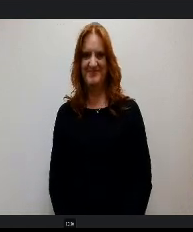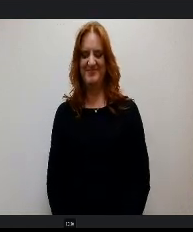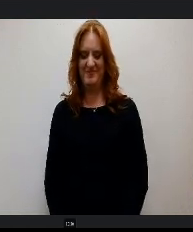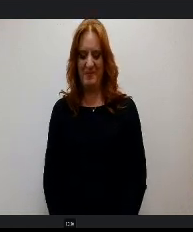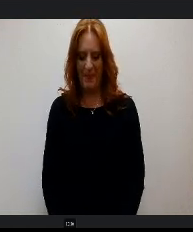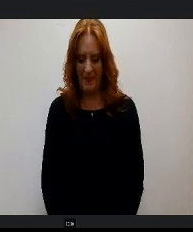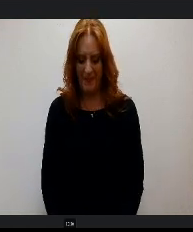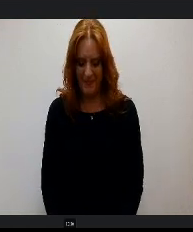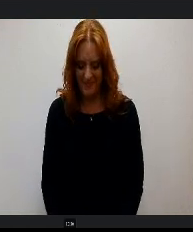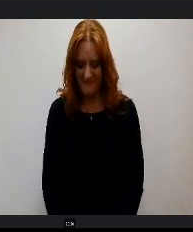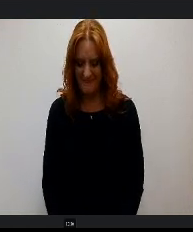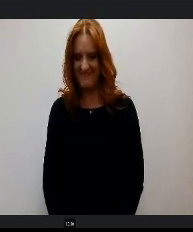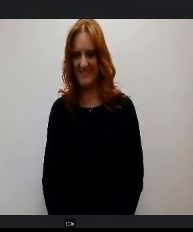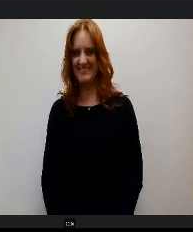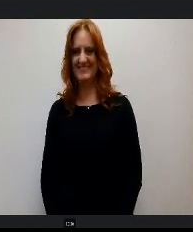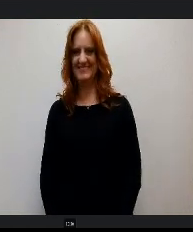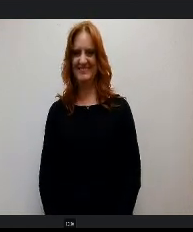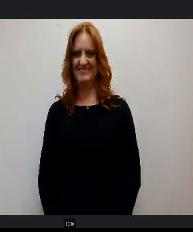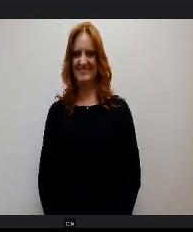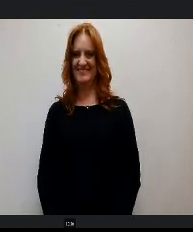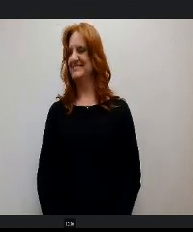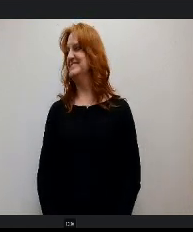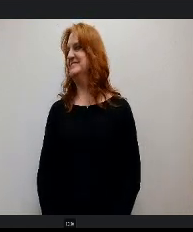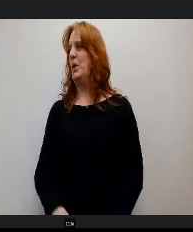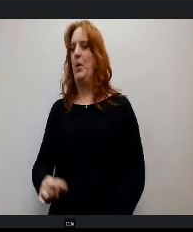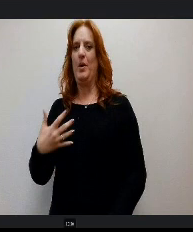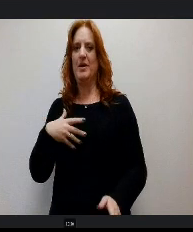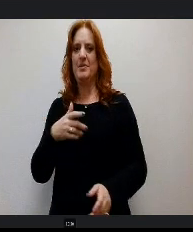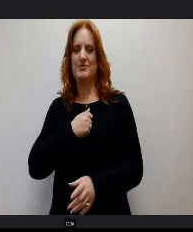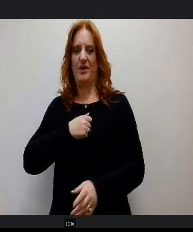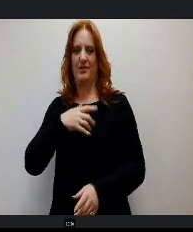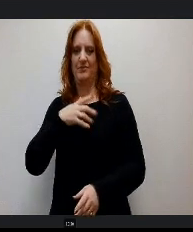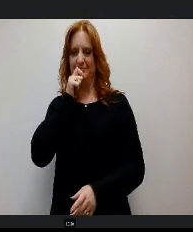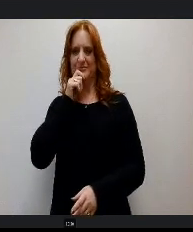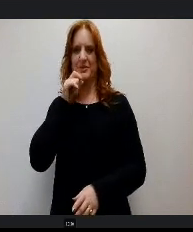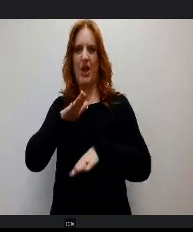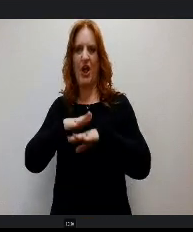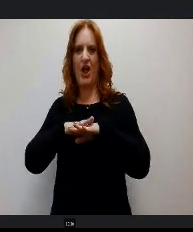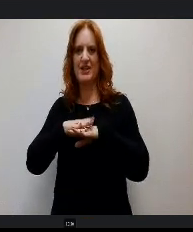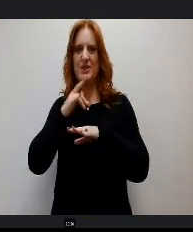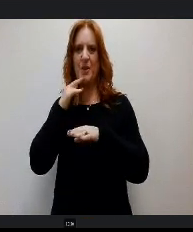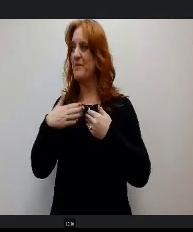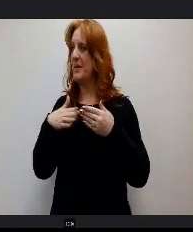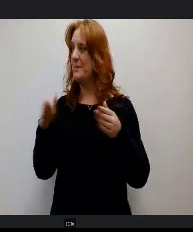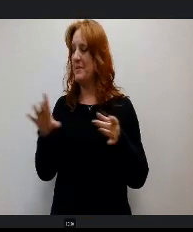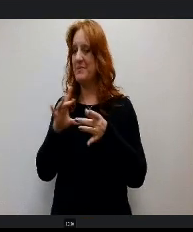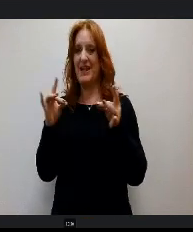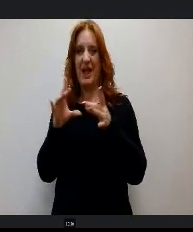Nope. I had to turn my microphone back on. We have come to public comment section. First off I